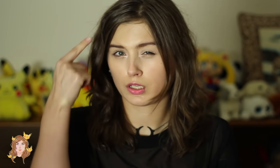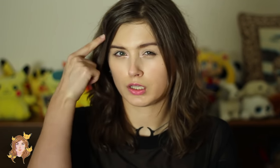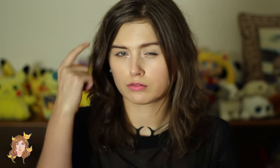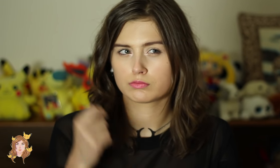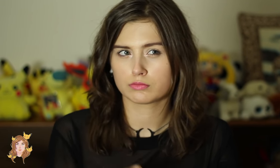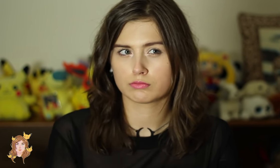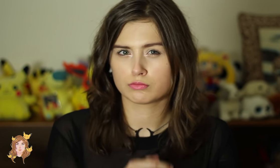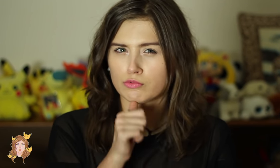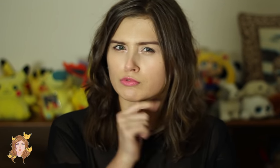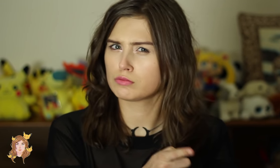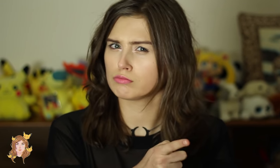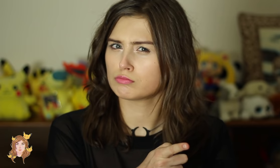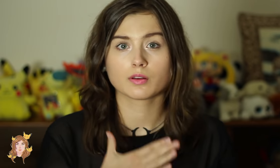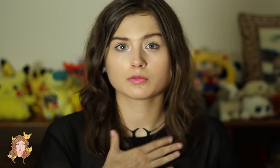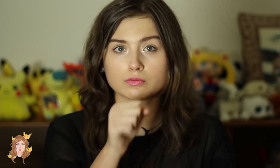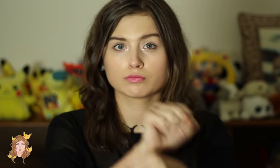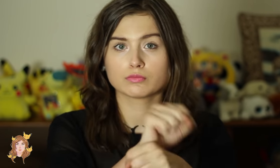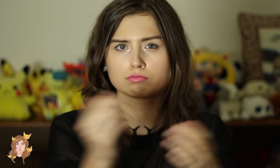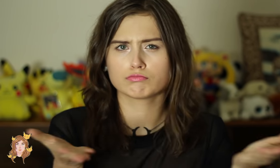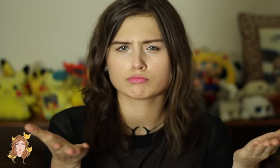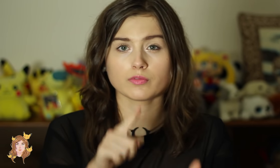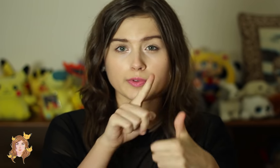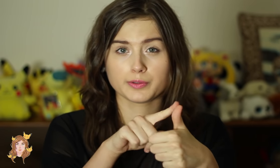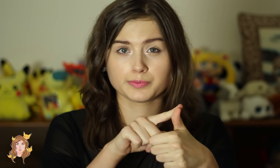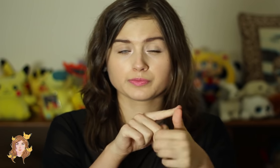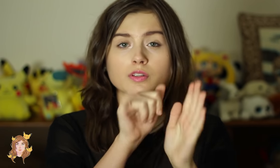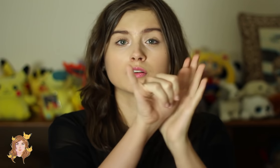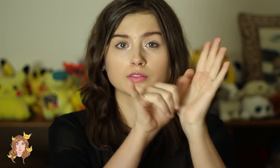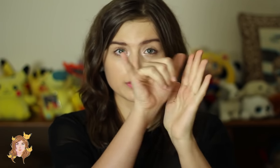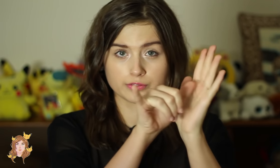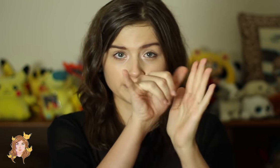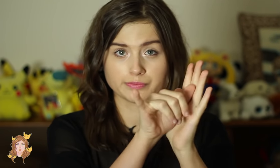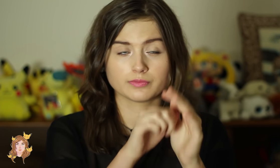I think. Right? What do I do for work? Firstly, YouTube.